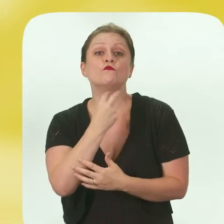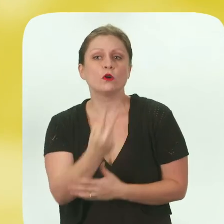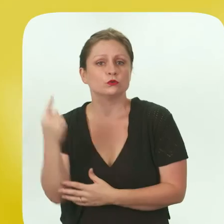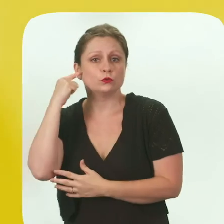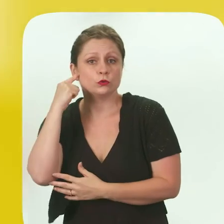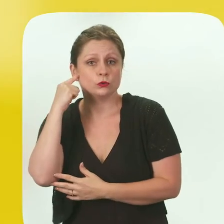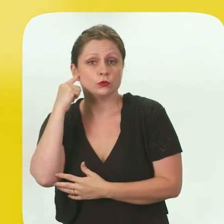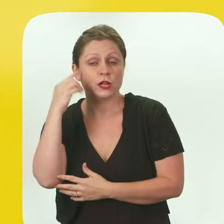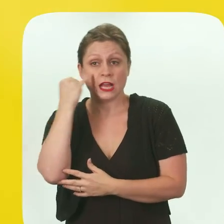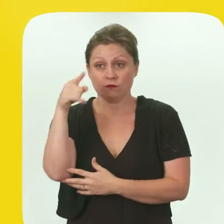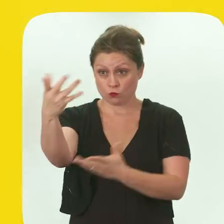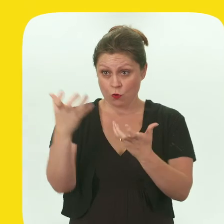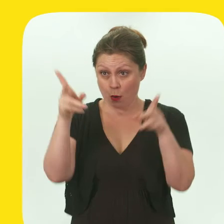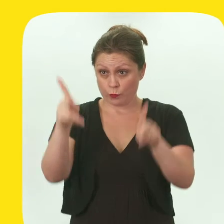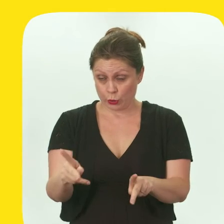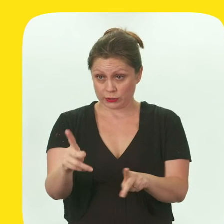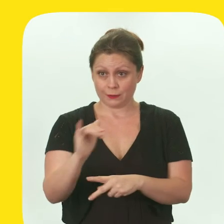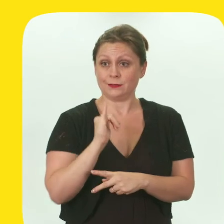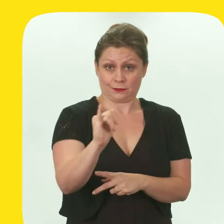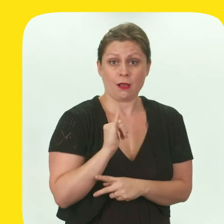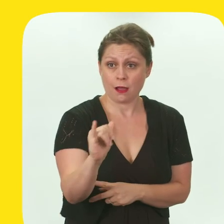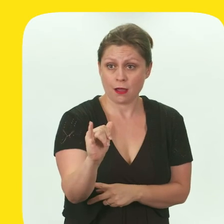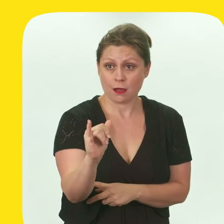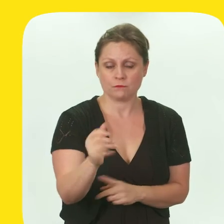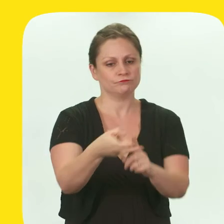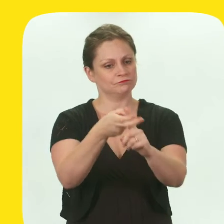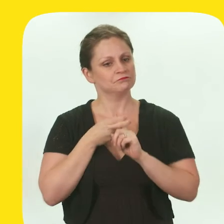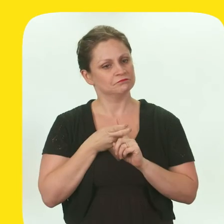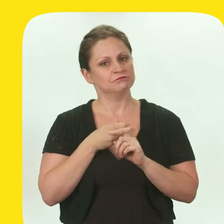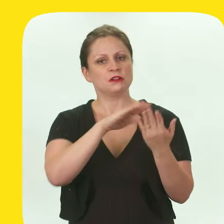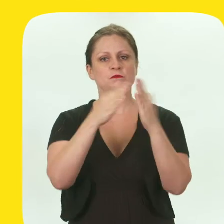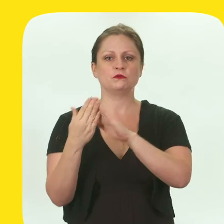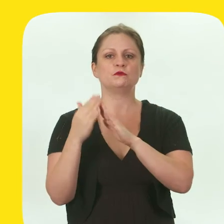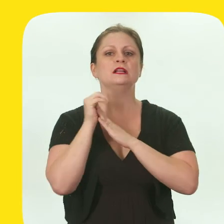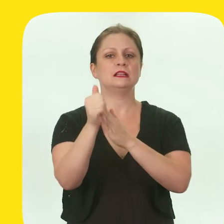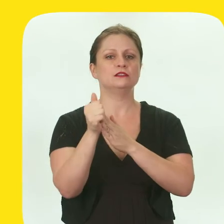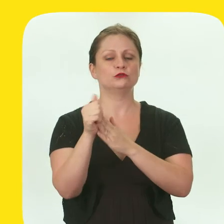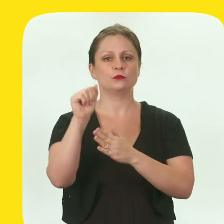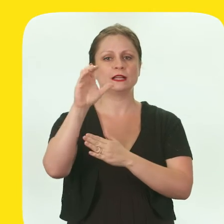And you want somebody that wants to have their voice heard, then recruit somebody that's a Community Leadership Academy graduate.